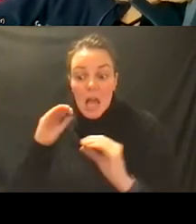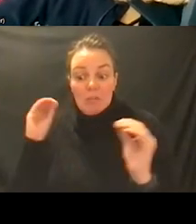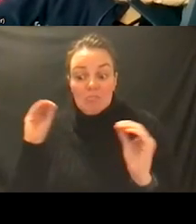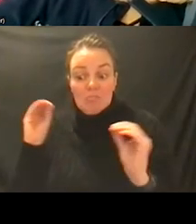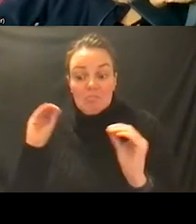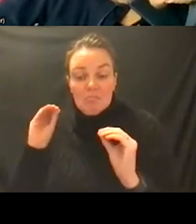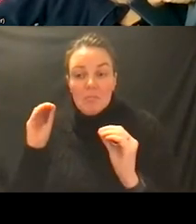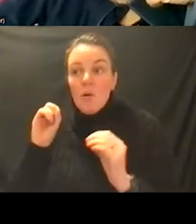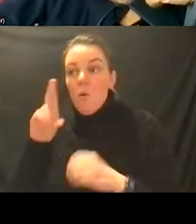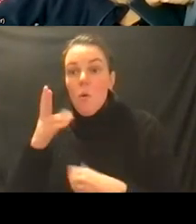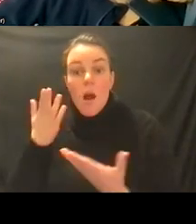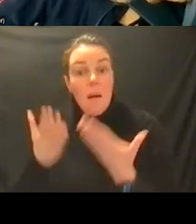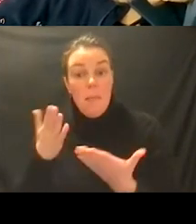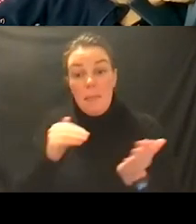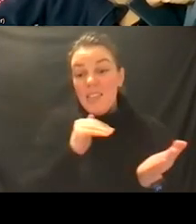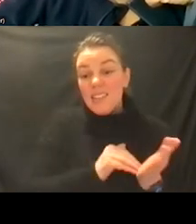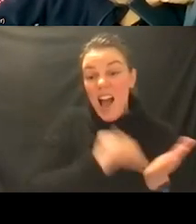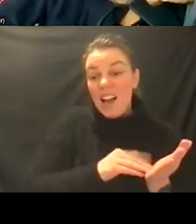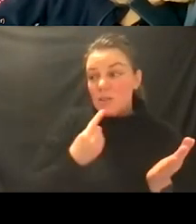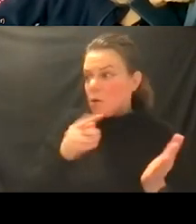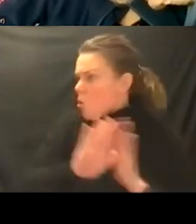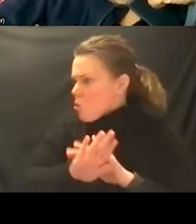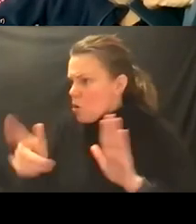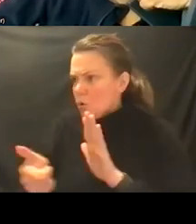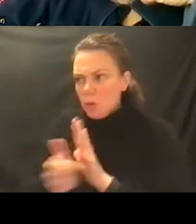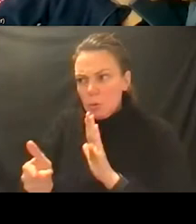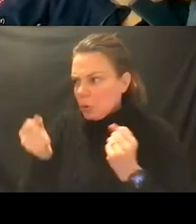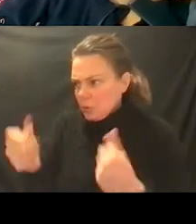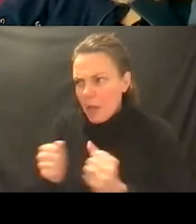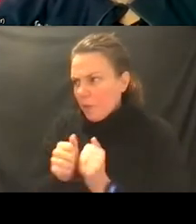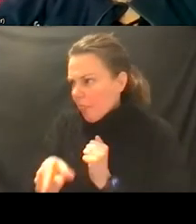who have been told by their pediatricians not to learn sign language because that that doesn't